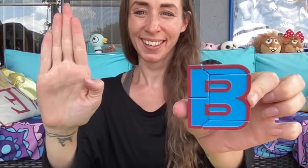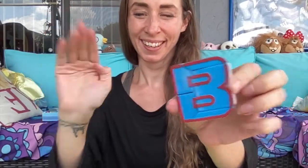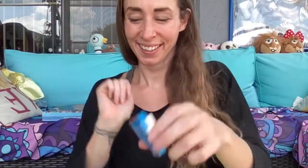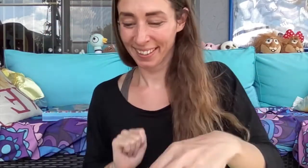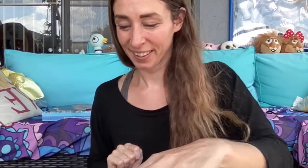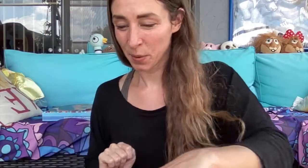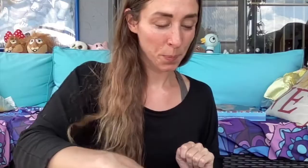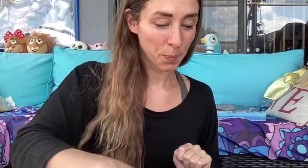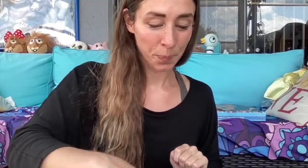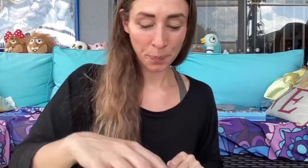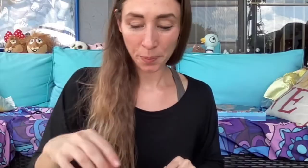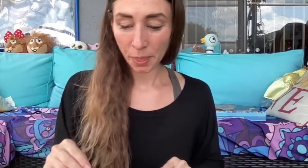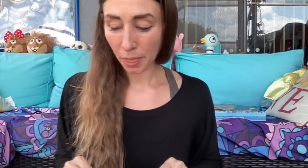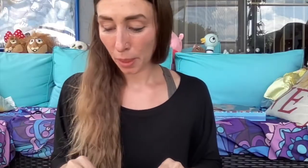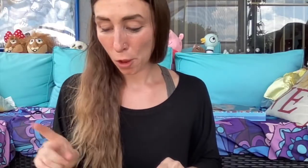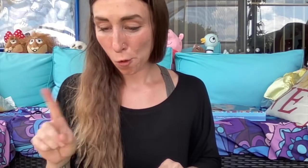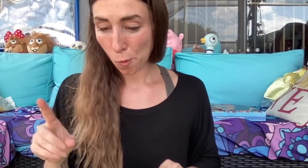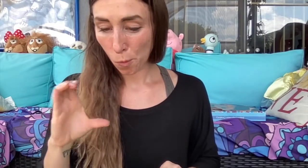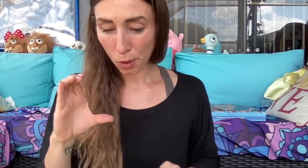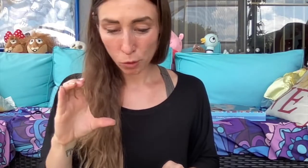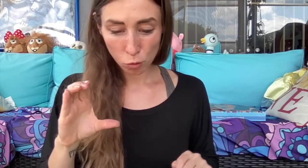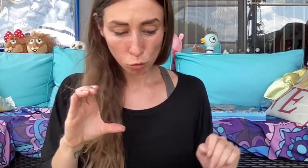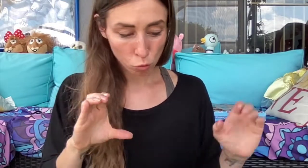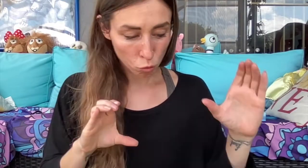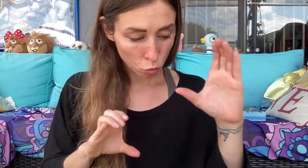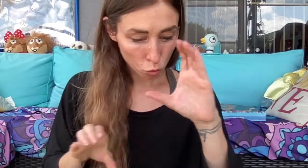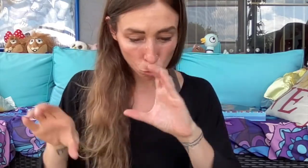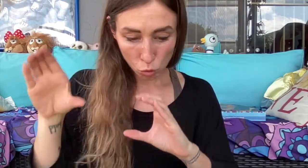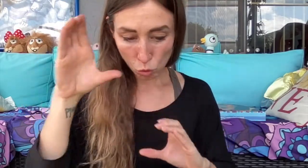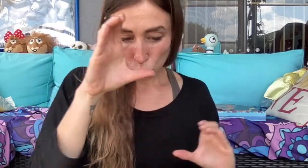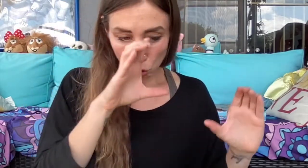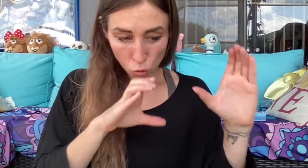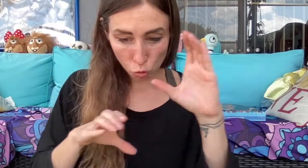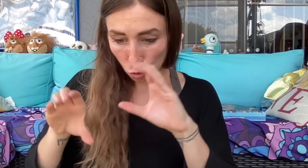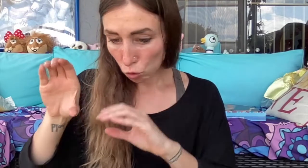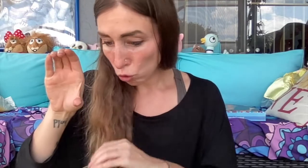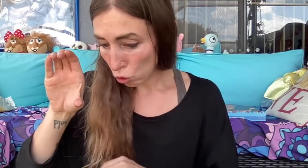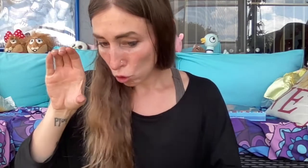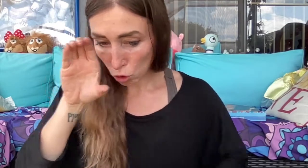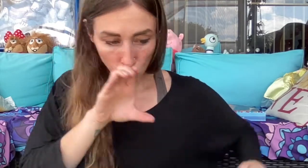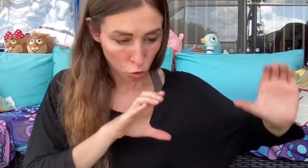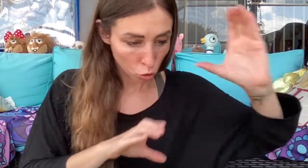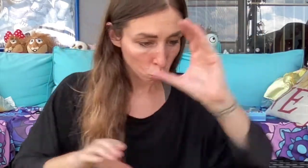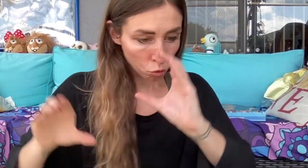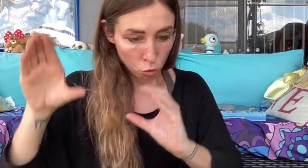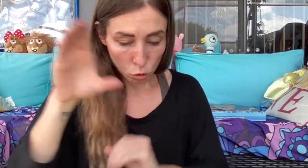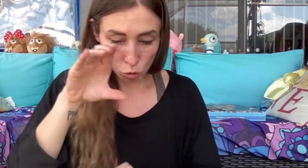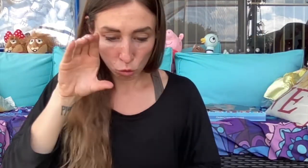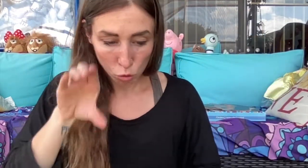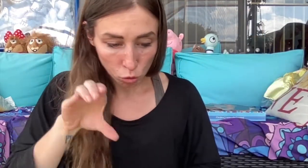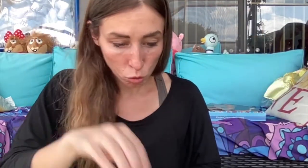B. Where is C? Search search searching for c...